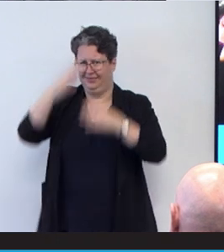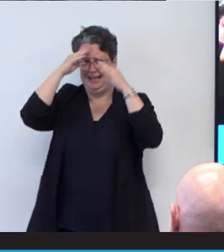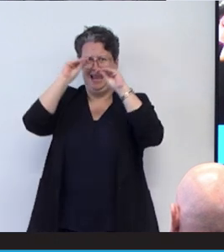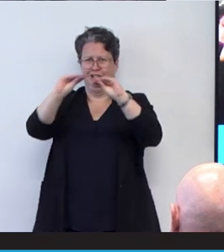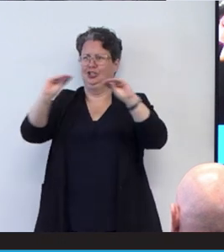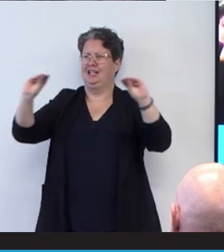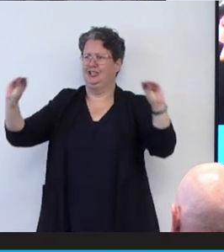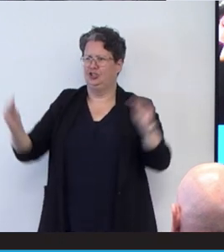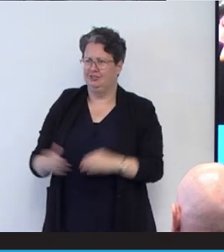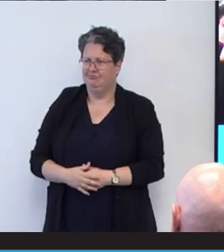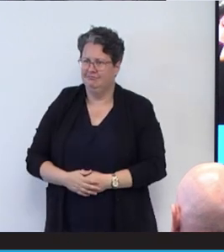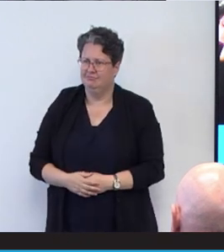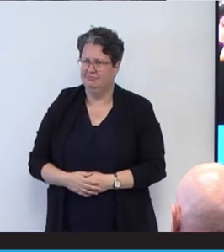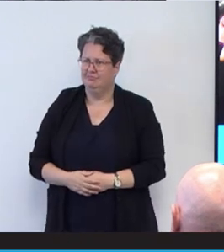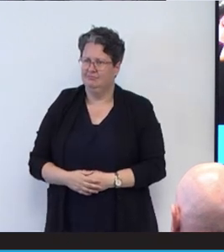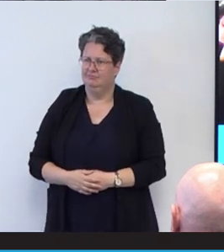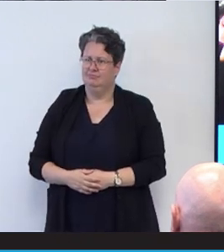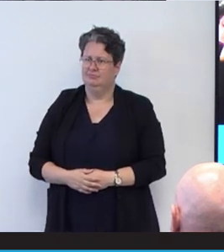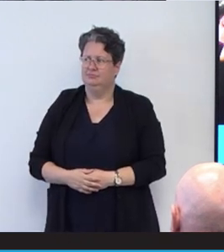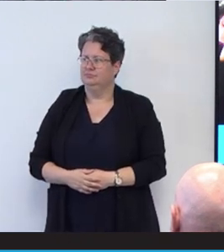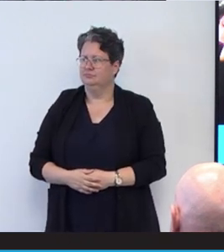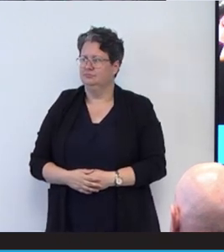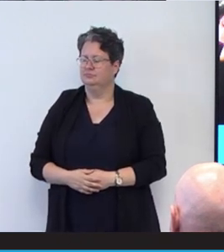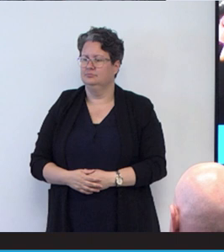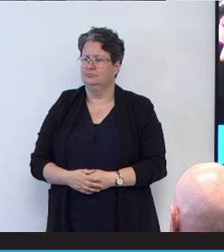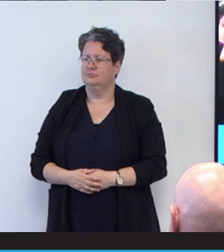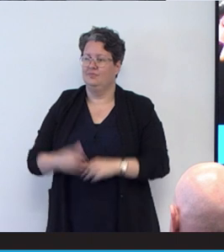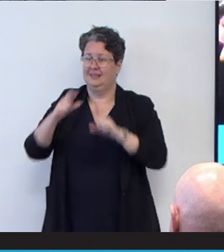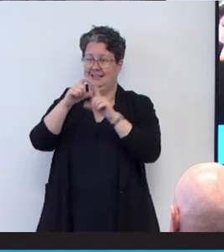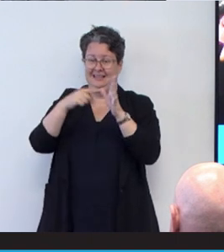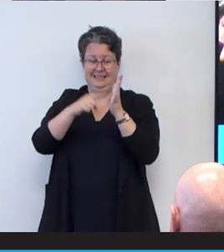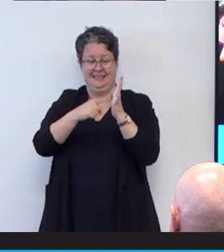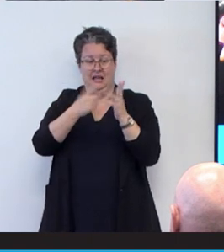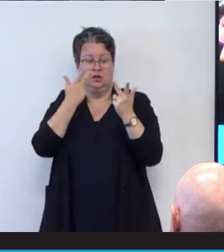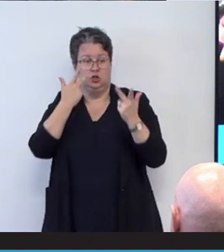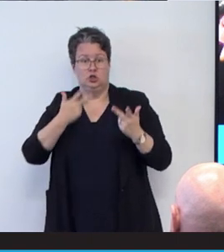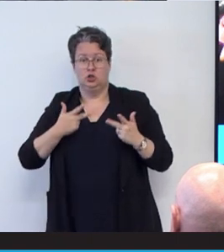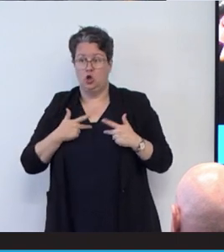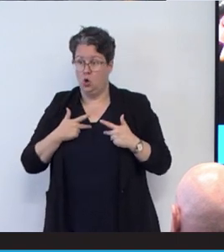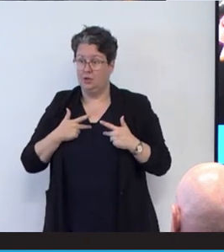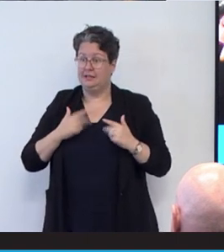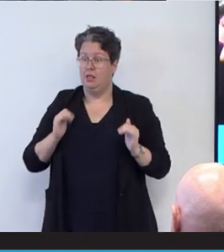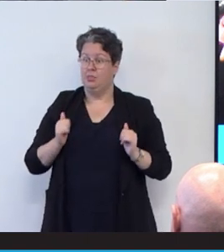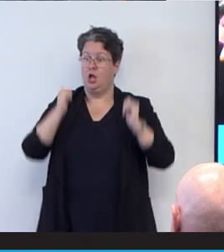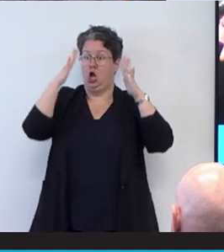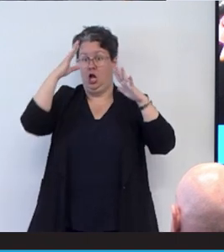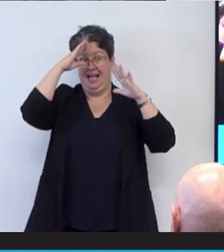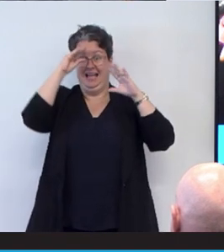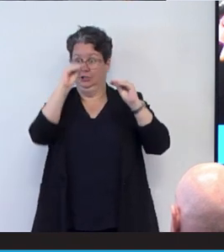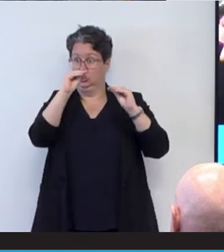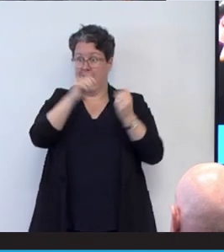long way to doing that. The data shows that the higher levels of education people attain, the